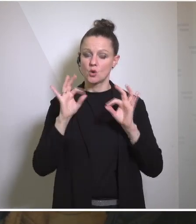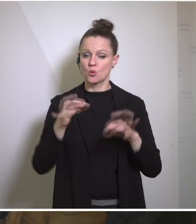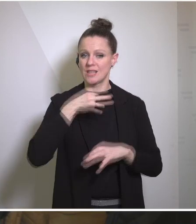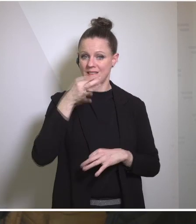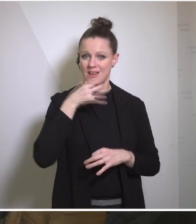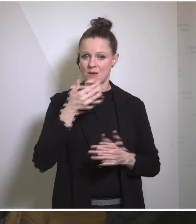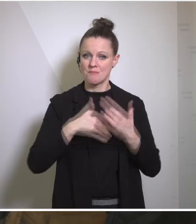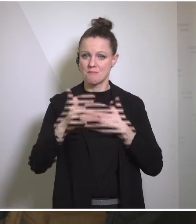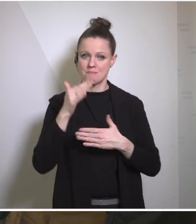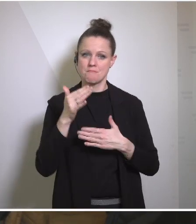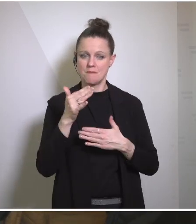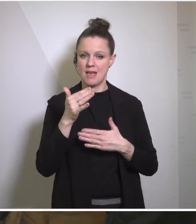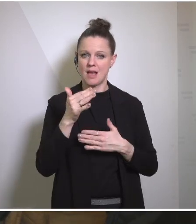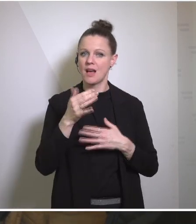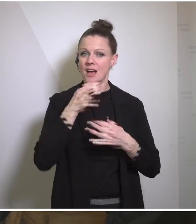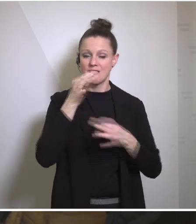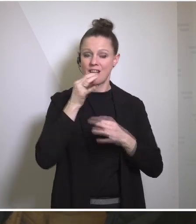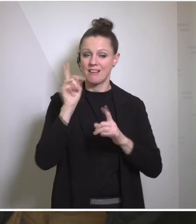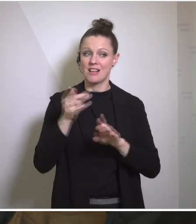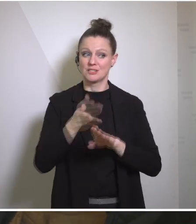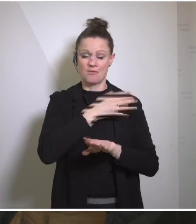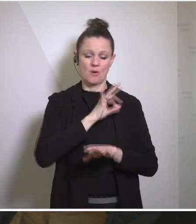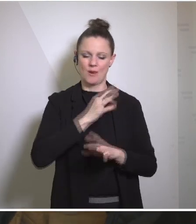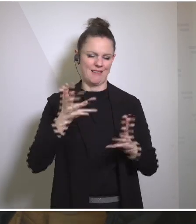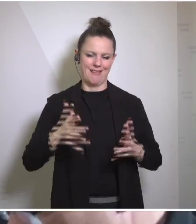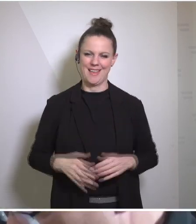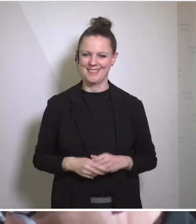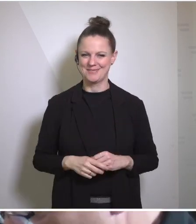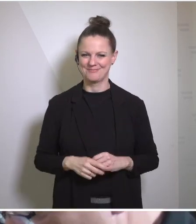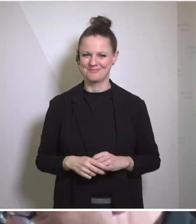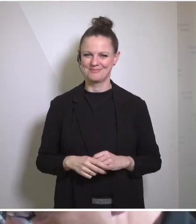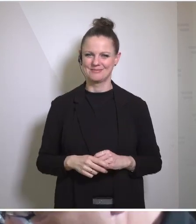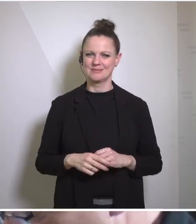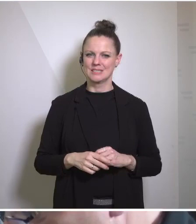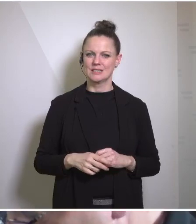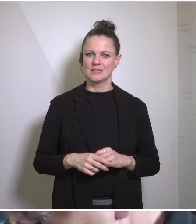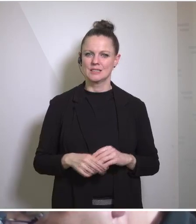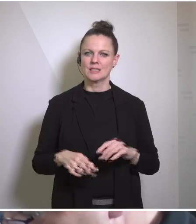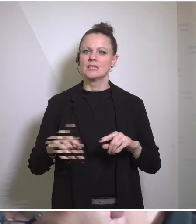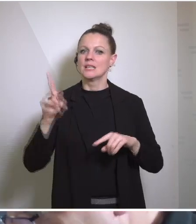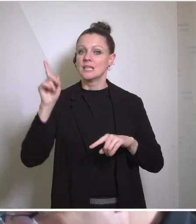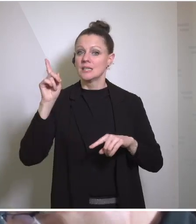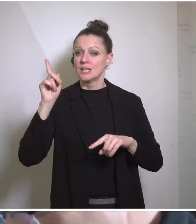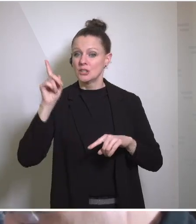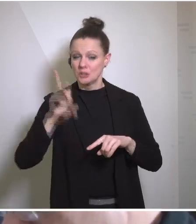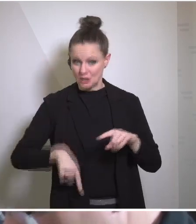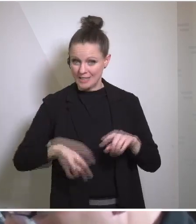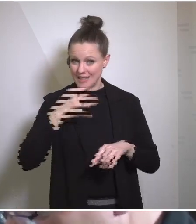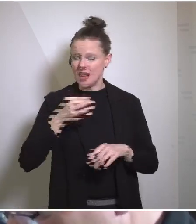questions than my colleague did. The bad news is, I do have a multi-part question. On Iran,